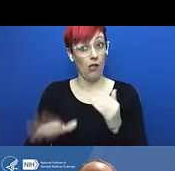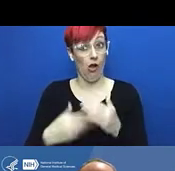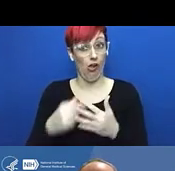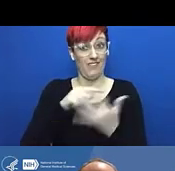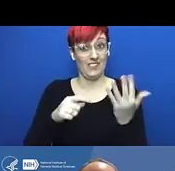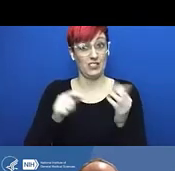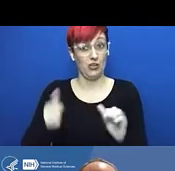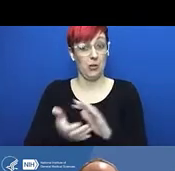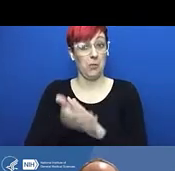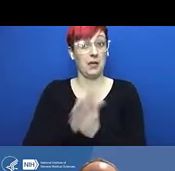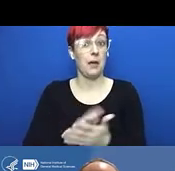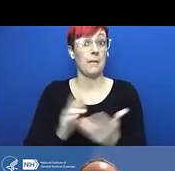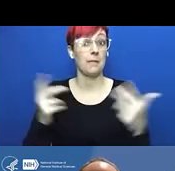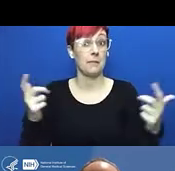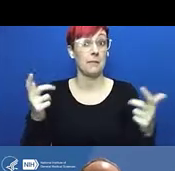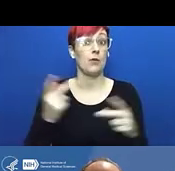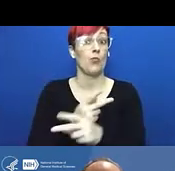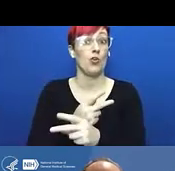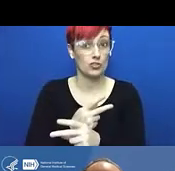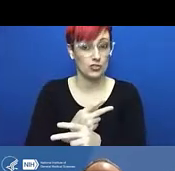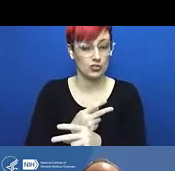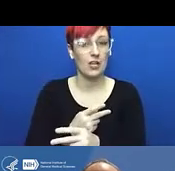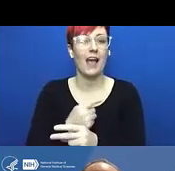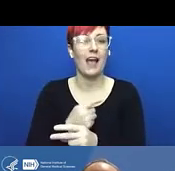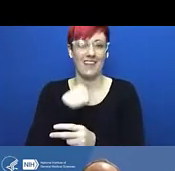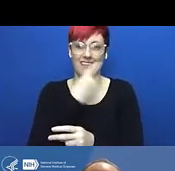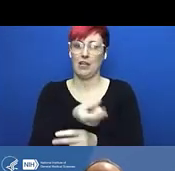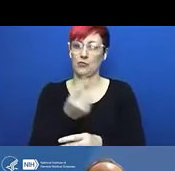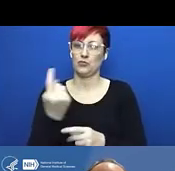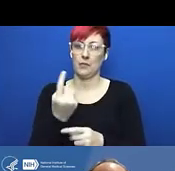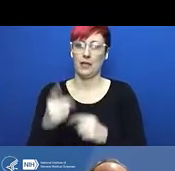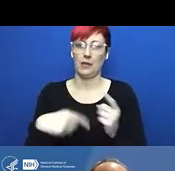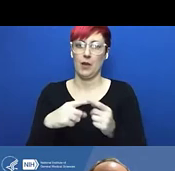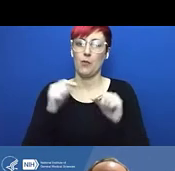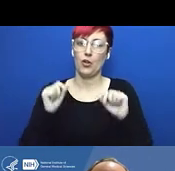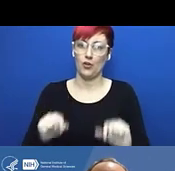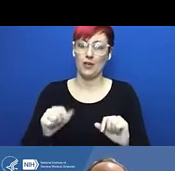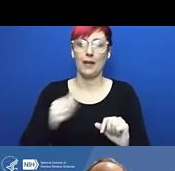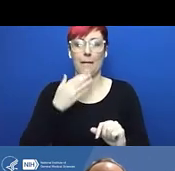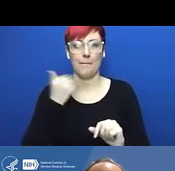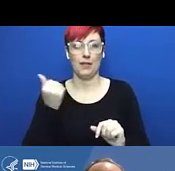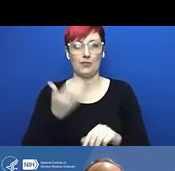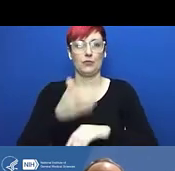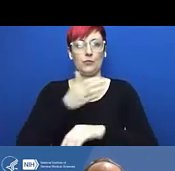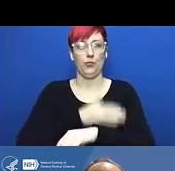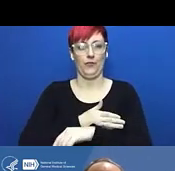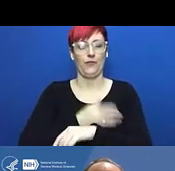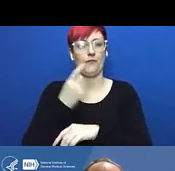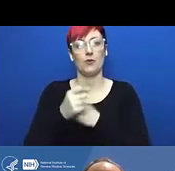and happen very quickly if there is not a sufficient culture of safety at the institution.